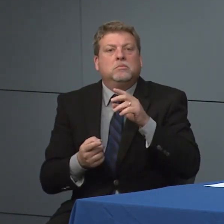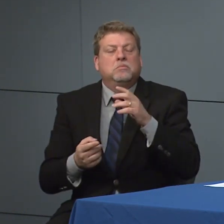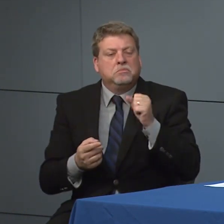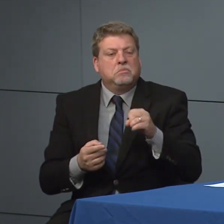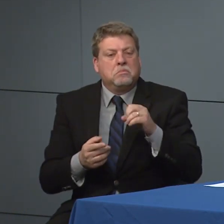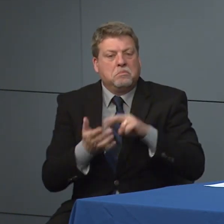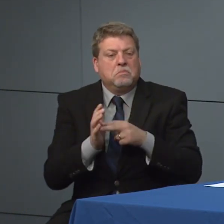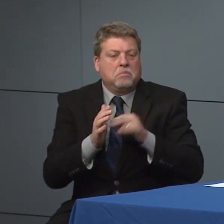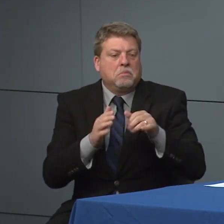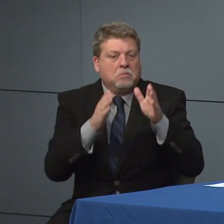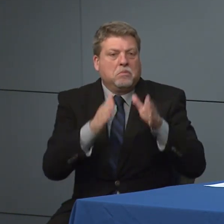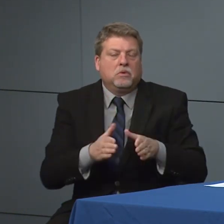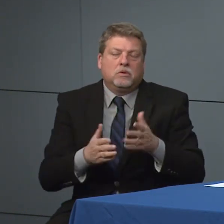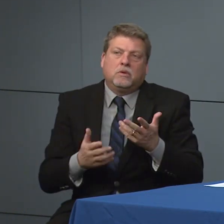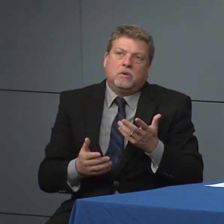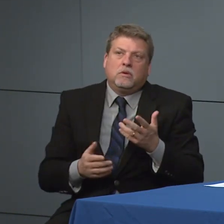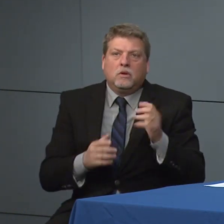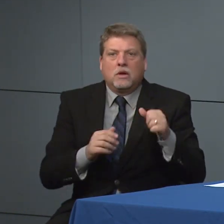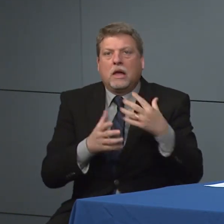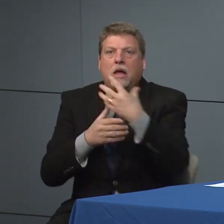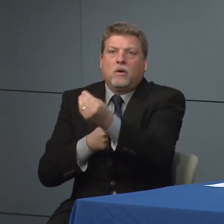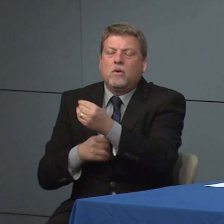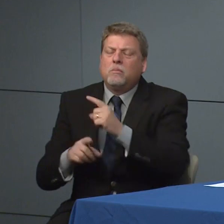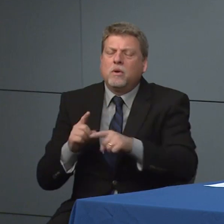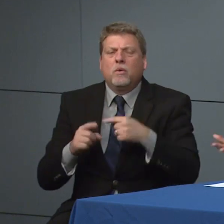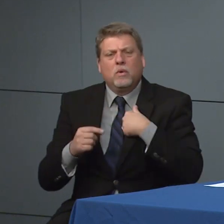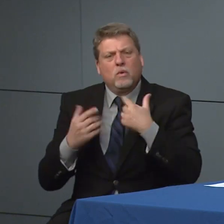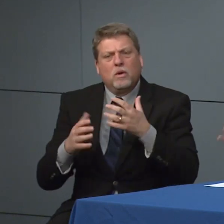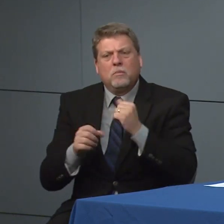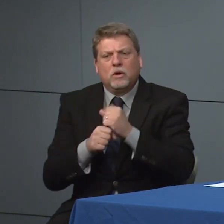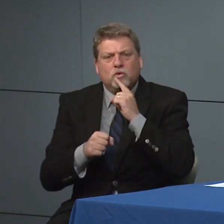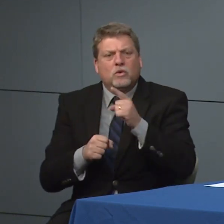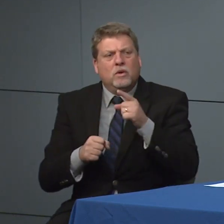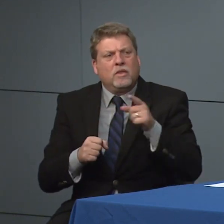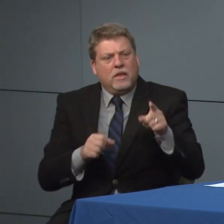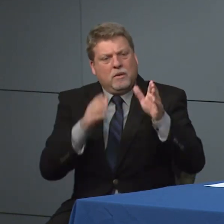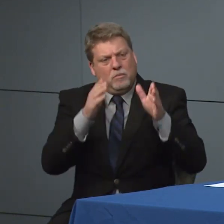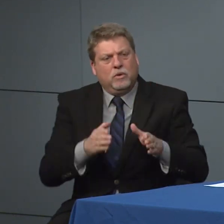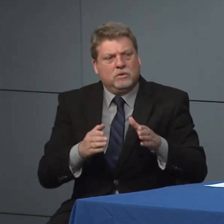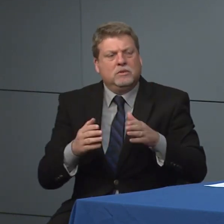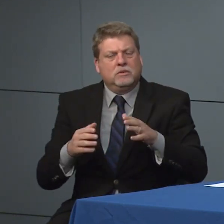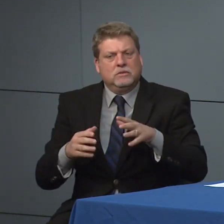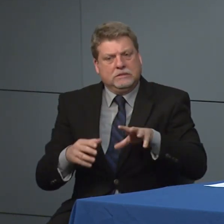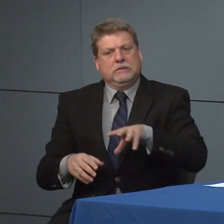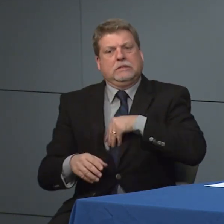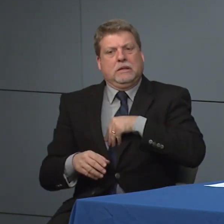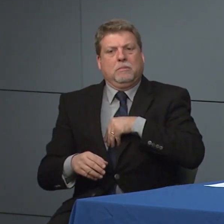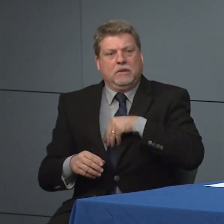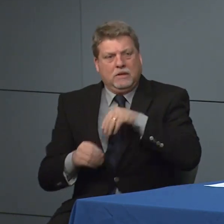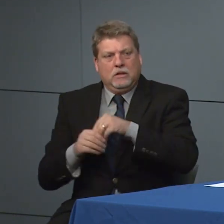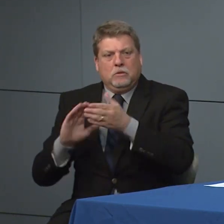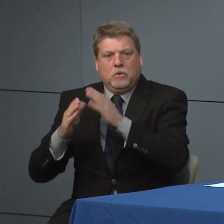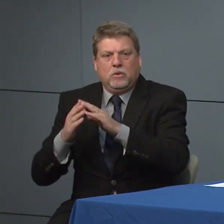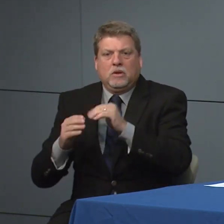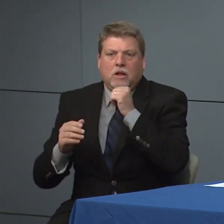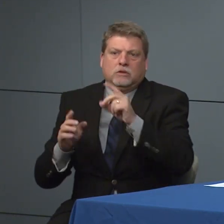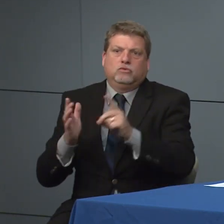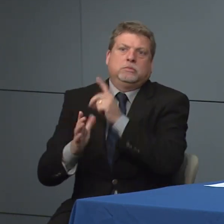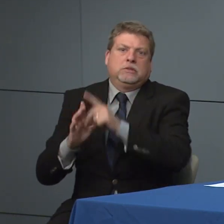people then um we do worry about and making sure those people are welcomed back into our into our communities.